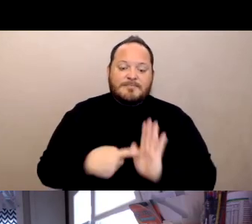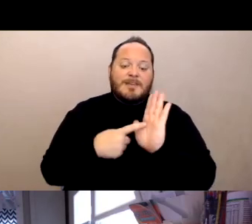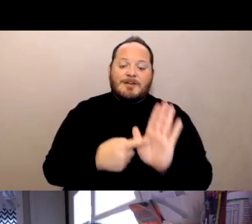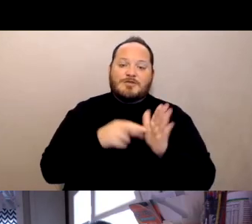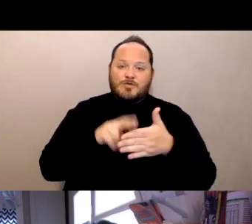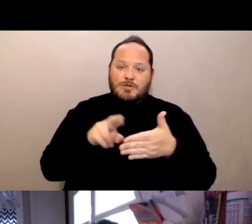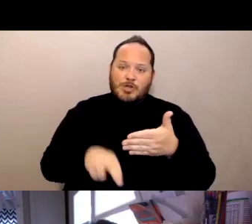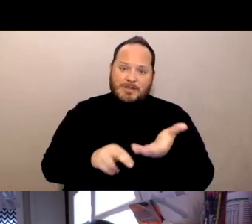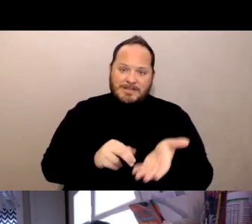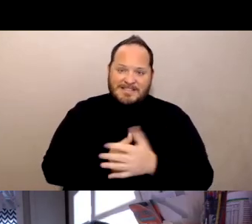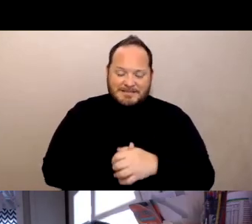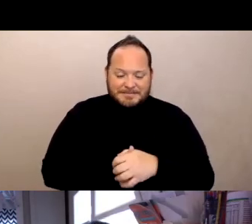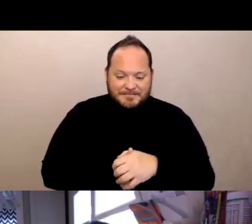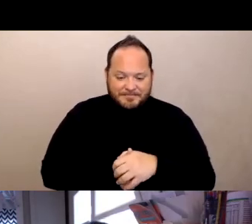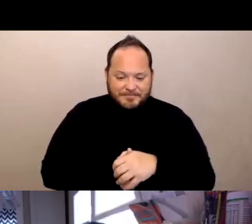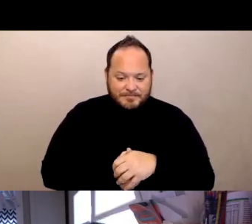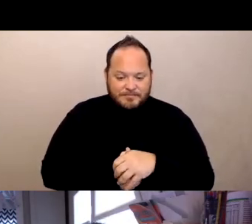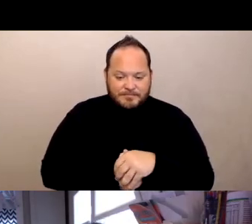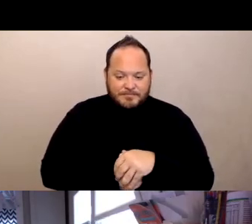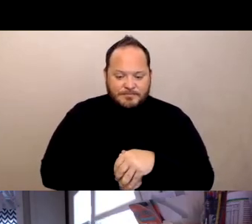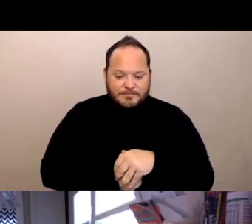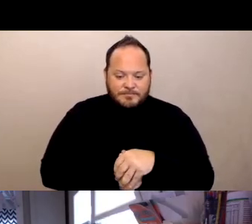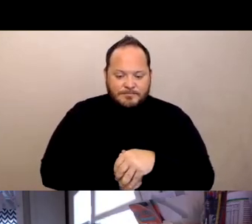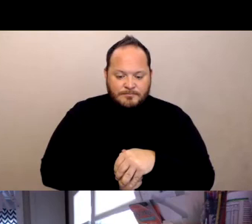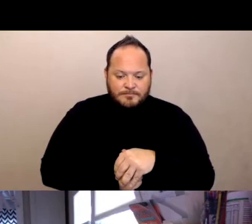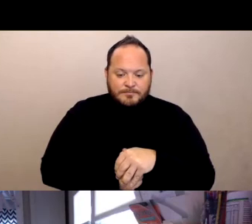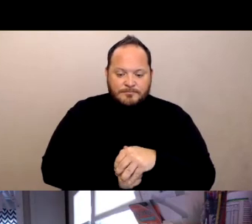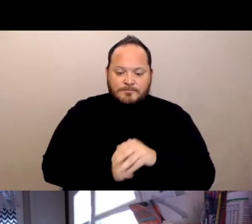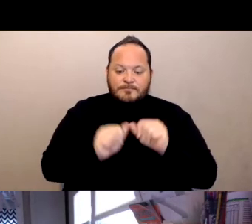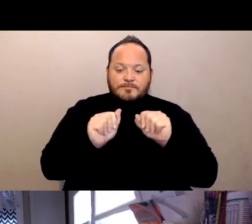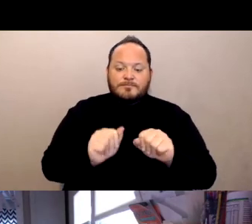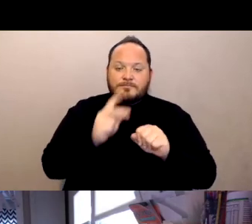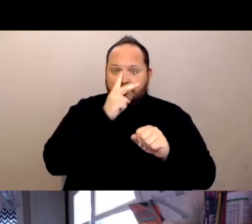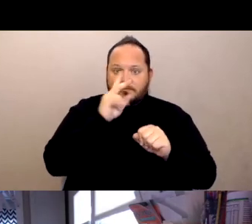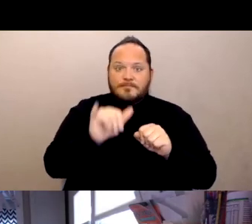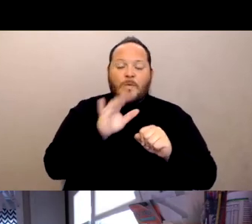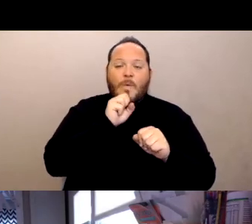You can see, you know the orange line, the brighter orange line